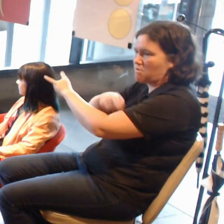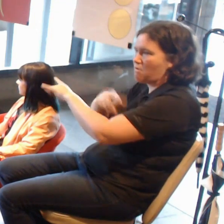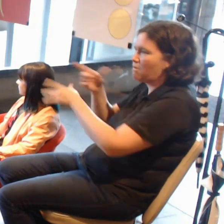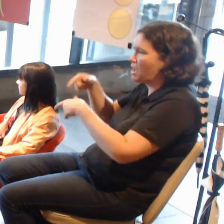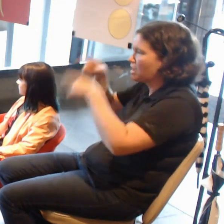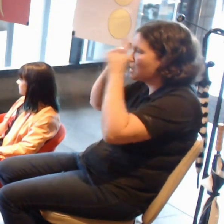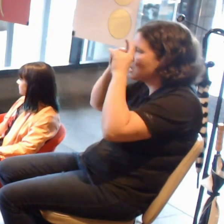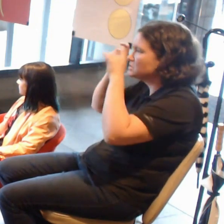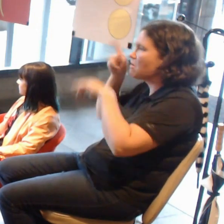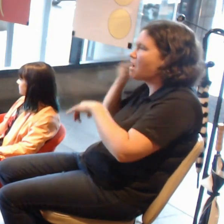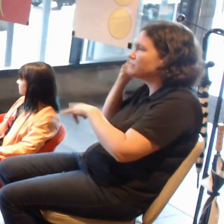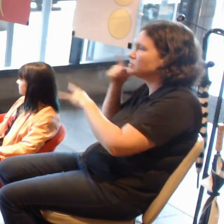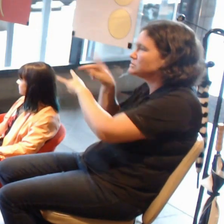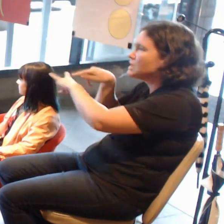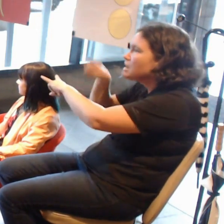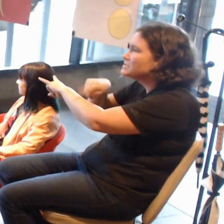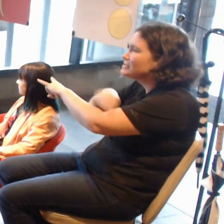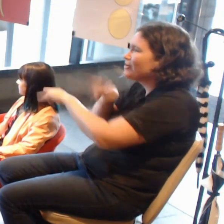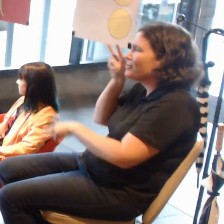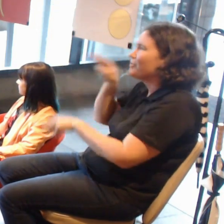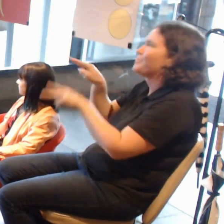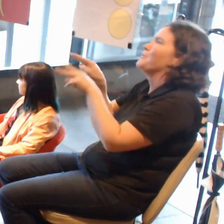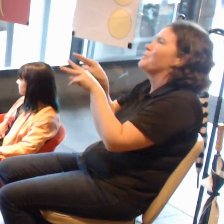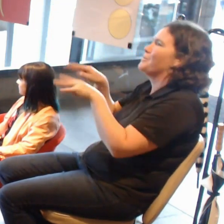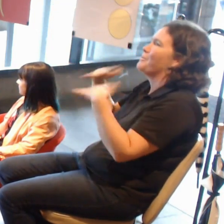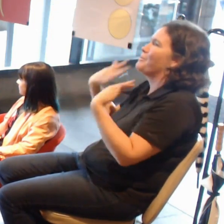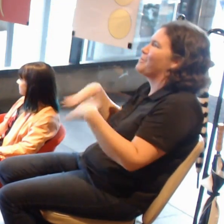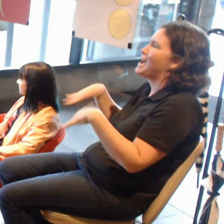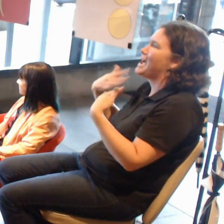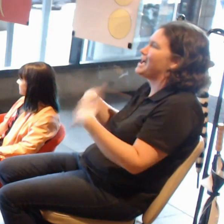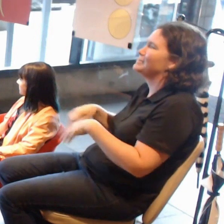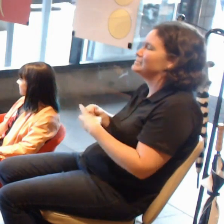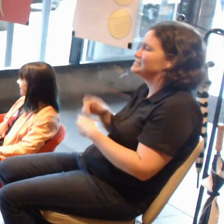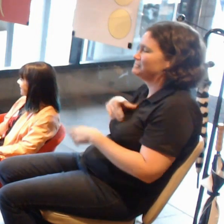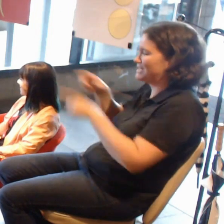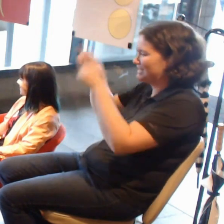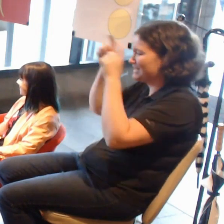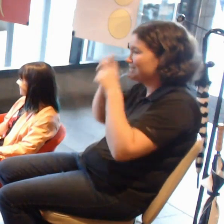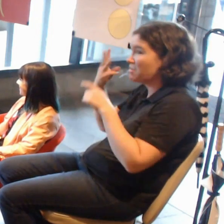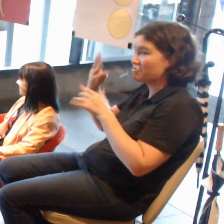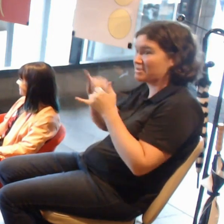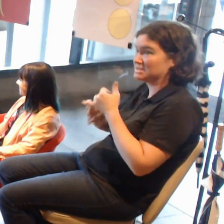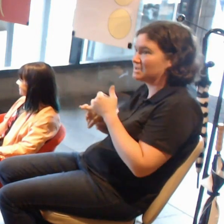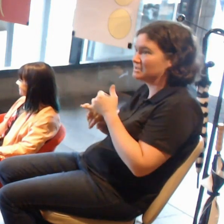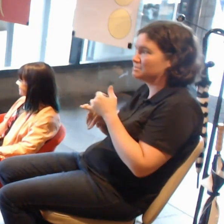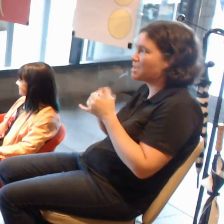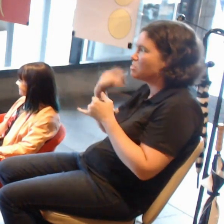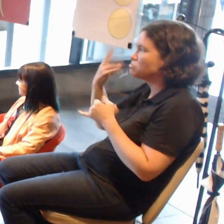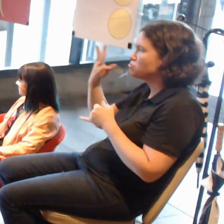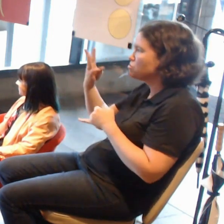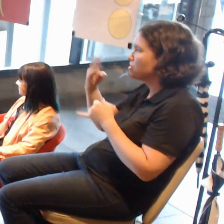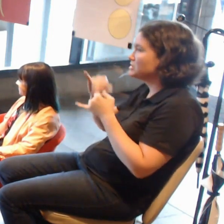And I let him have that on for three seconds. But within that three seconds, he was stamping on the ground